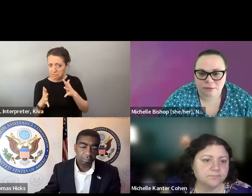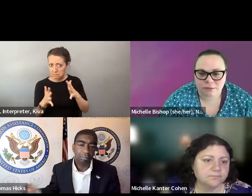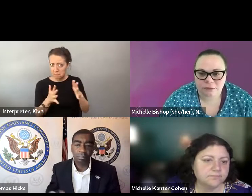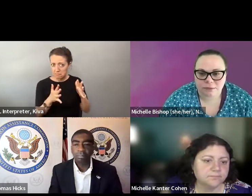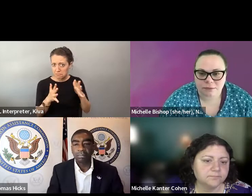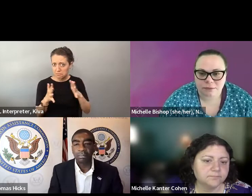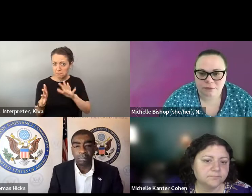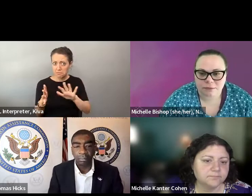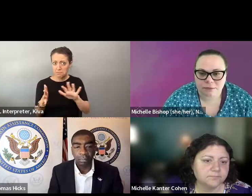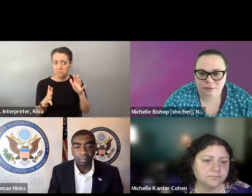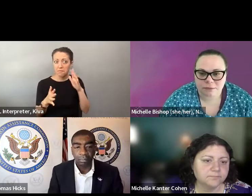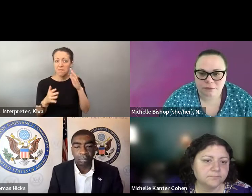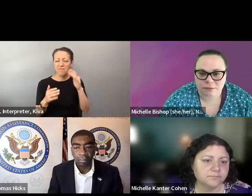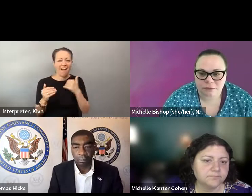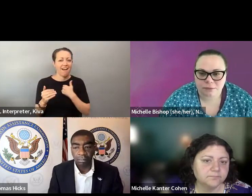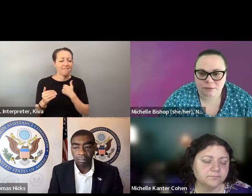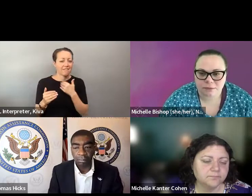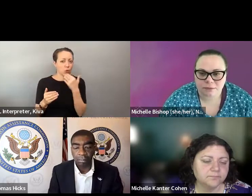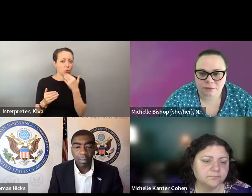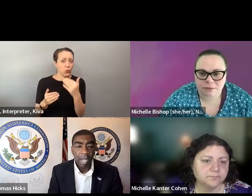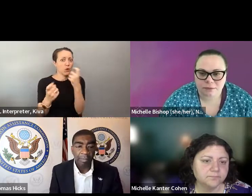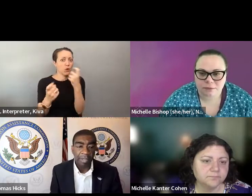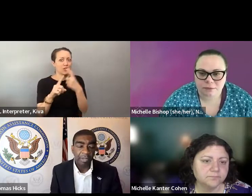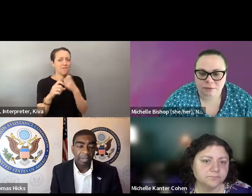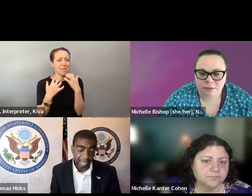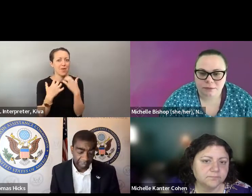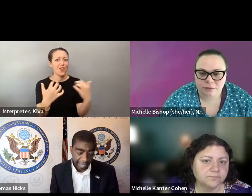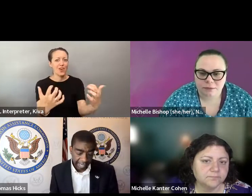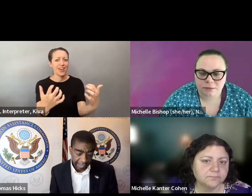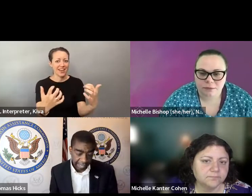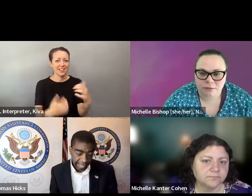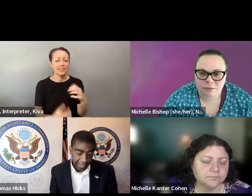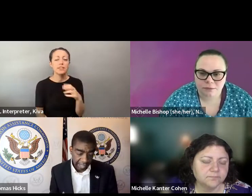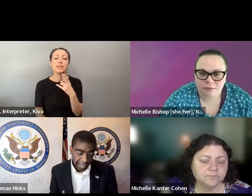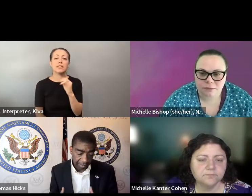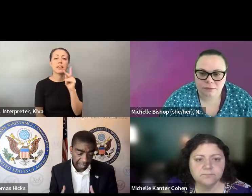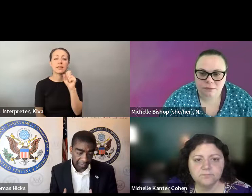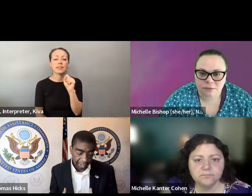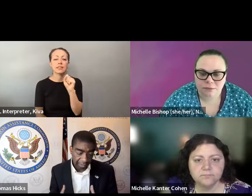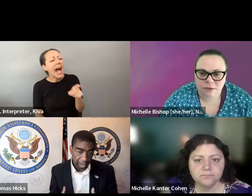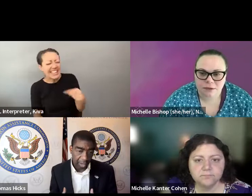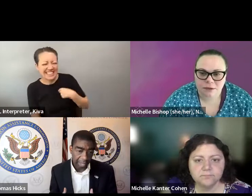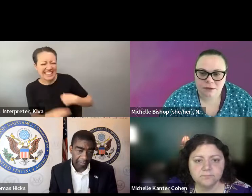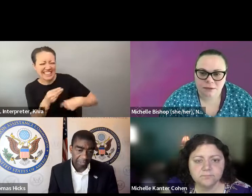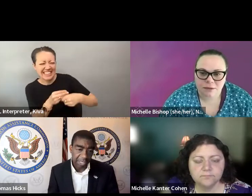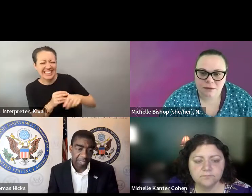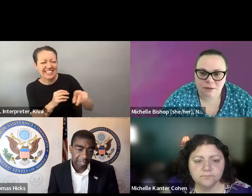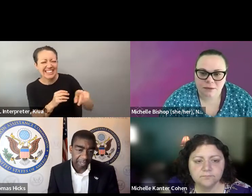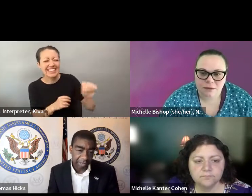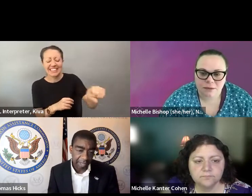Thank you. Unless anyone else has something to add on that point. Unless anyone else has something to add on that point , we do have some really good questions from the audience. » Tom: The only thing I would